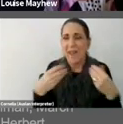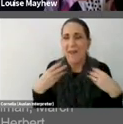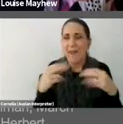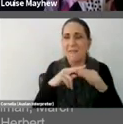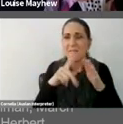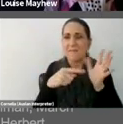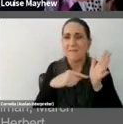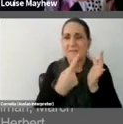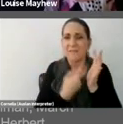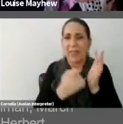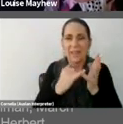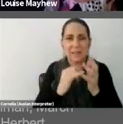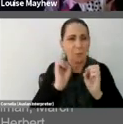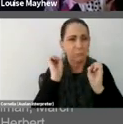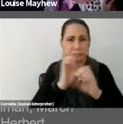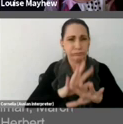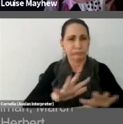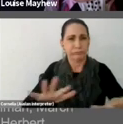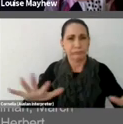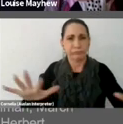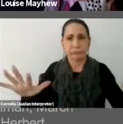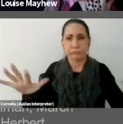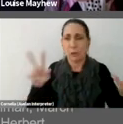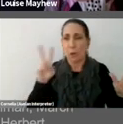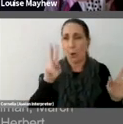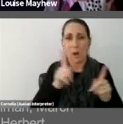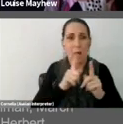regular grid, as if the room had sprouted them.